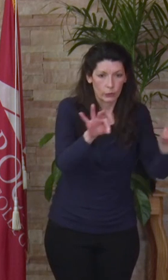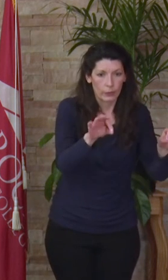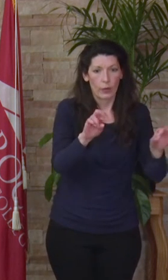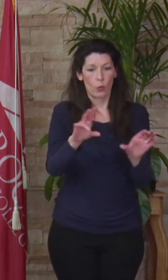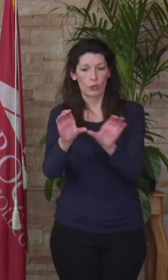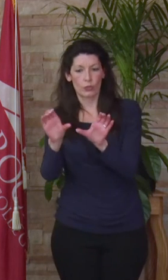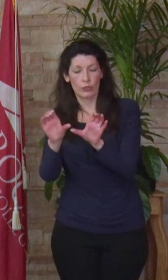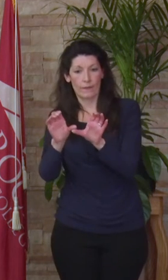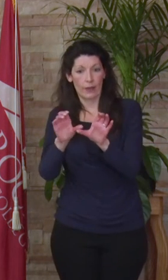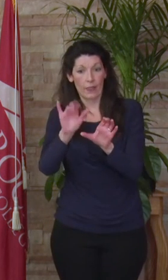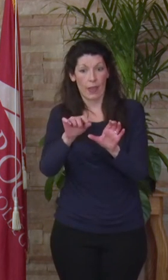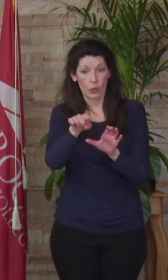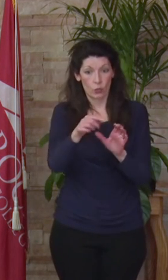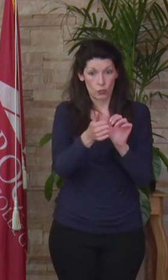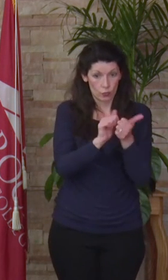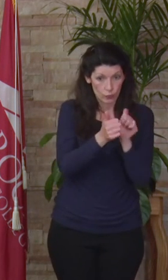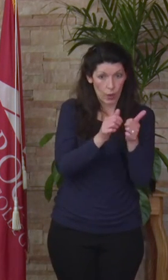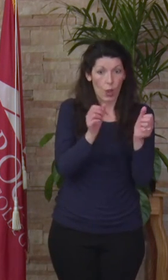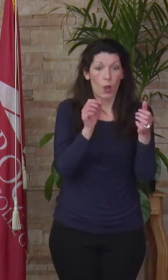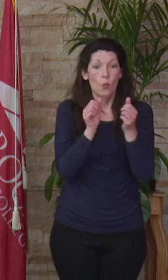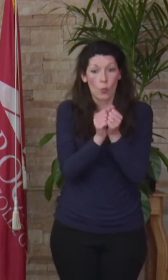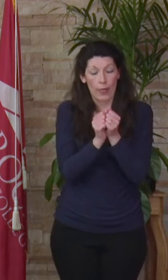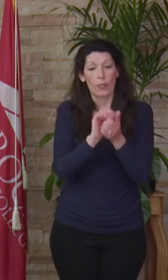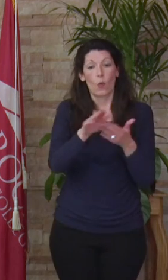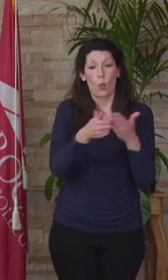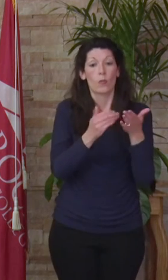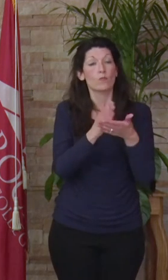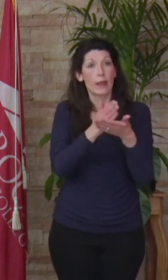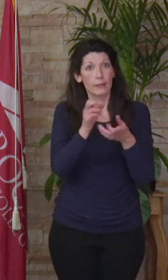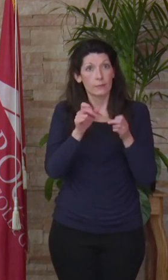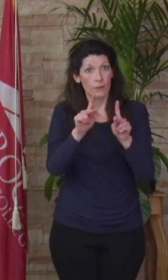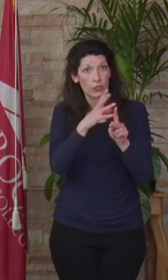for which you are a candidate with all the rights privileges and responsibilities there